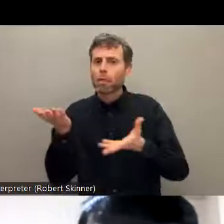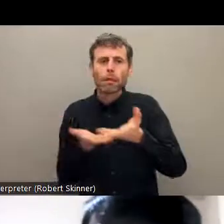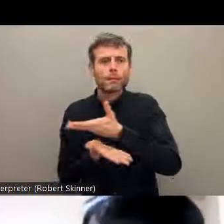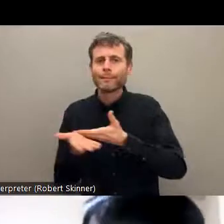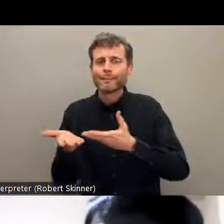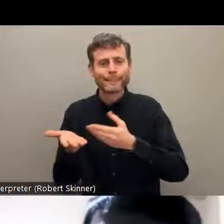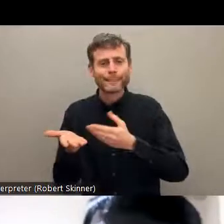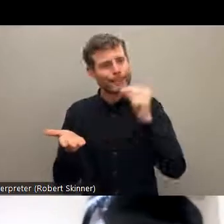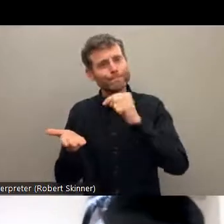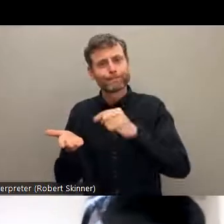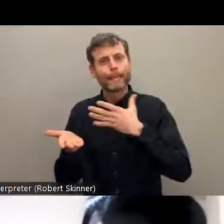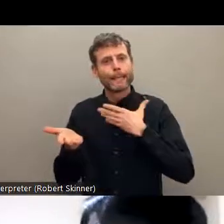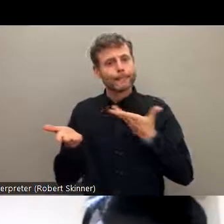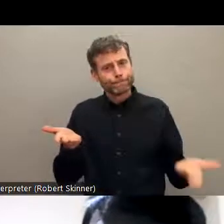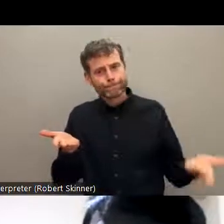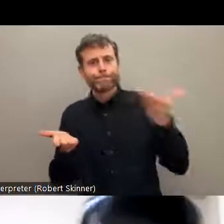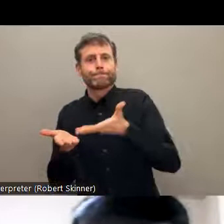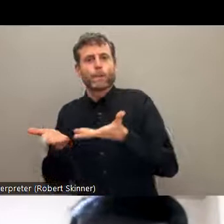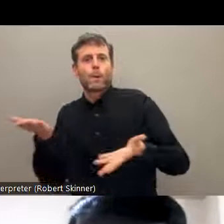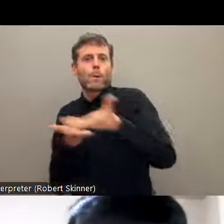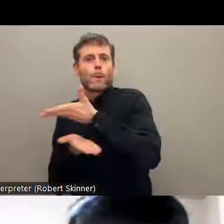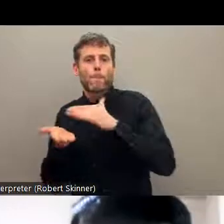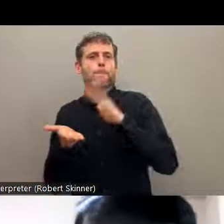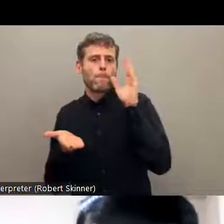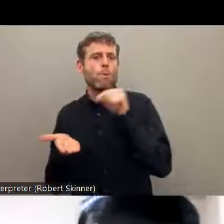movement, the issues of the Dalit with disabilities